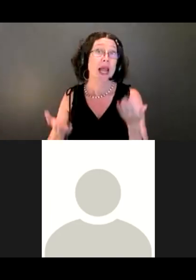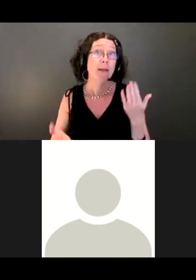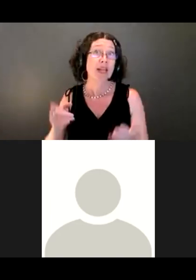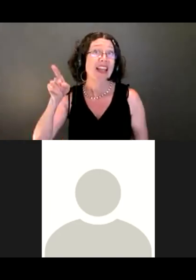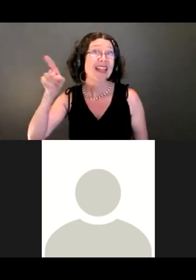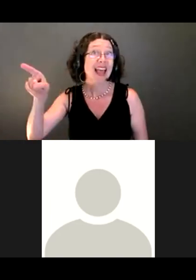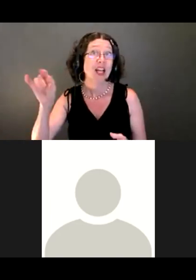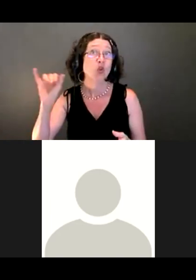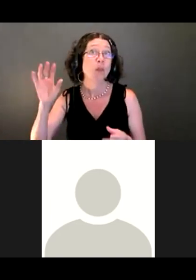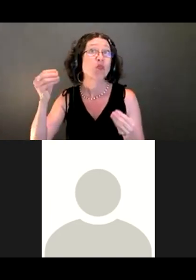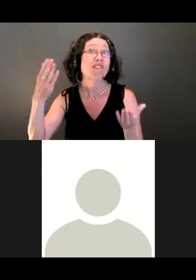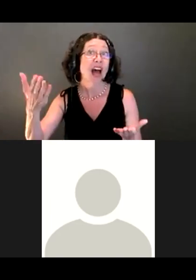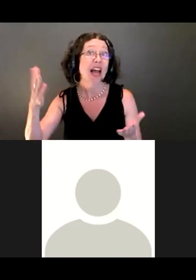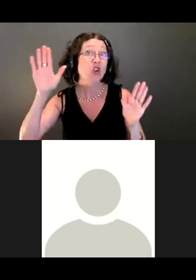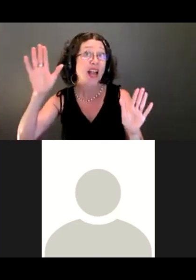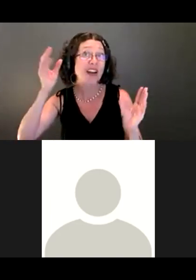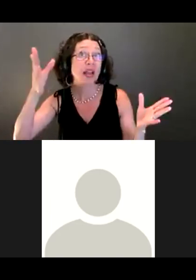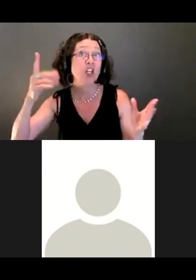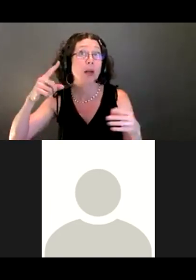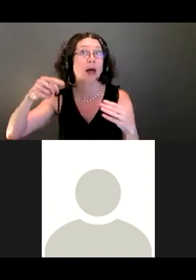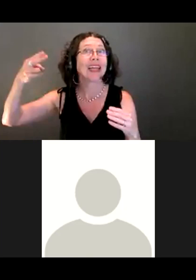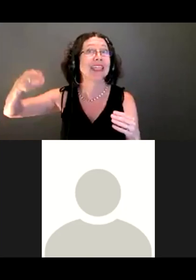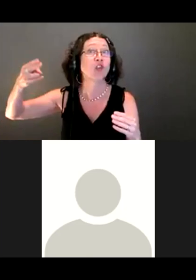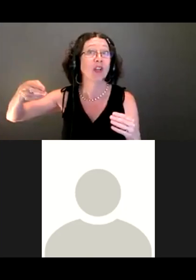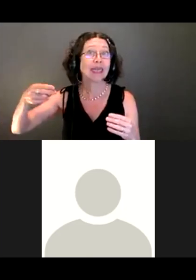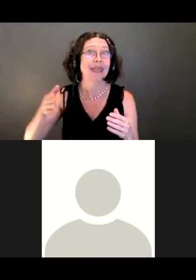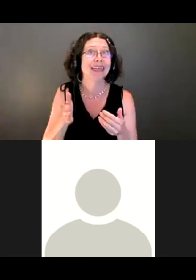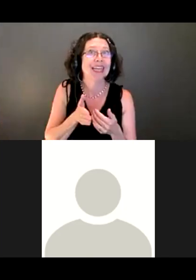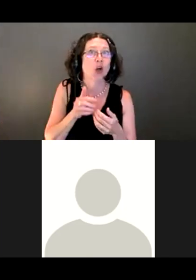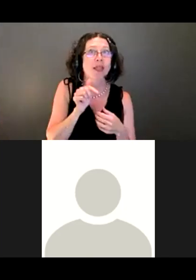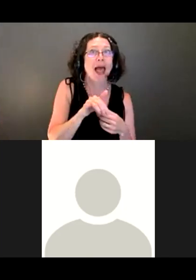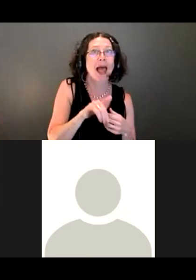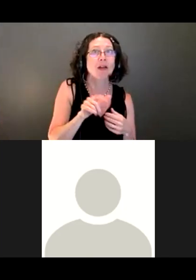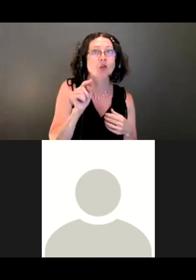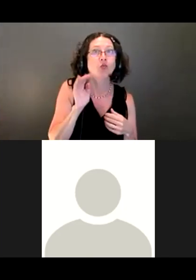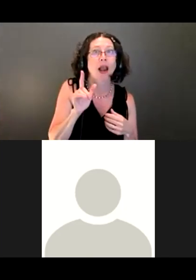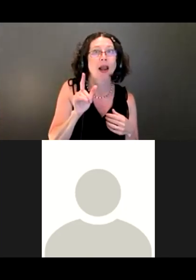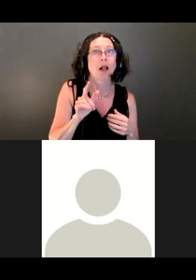too, about the history near that trailhead, if there were any